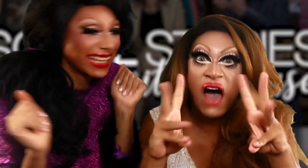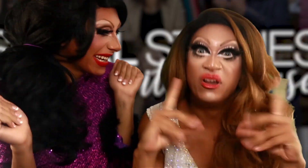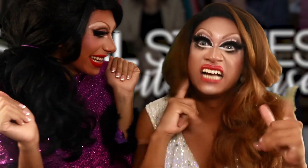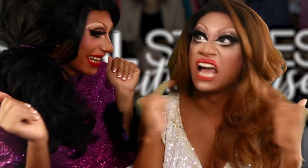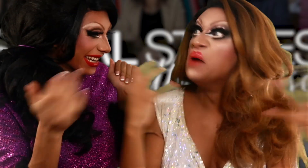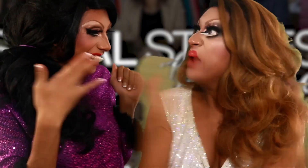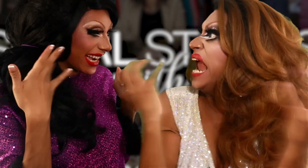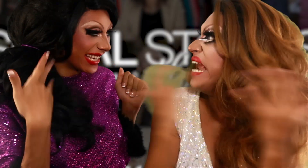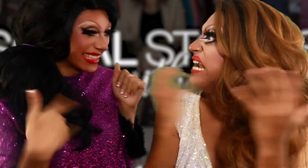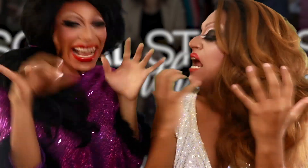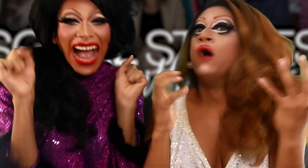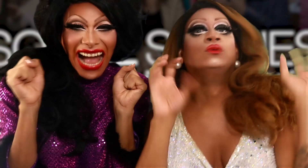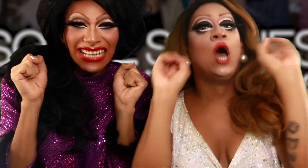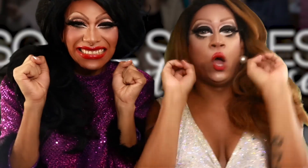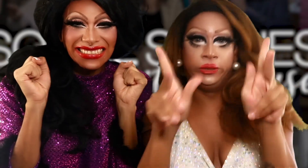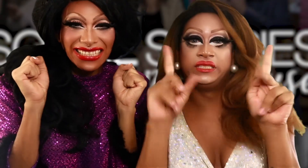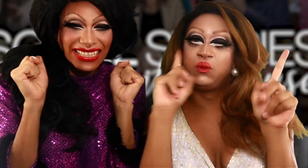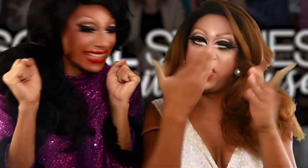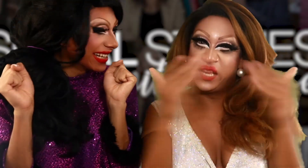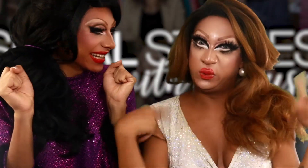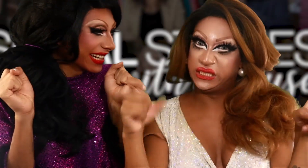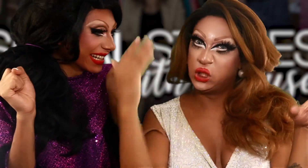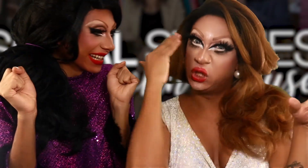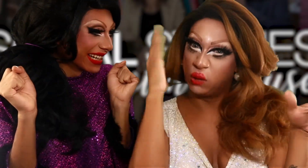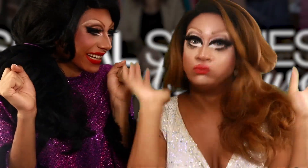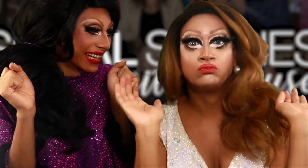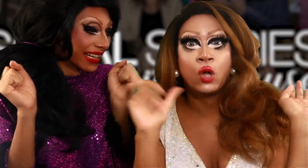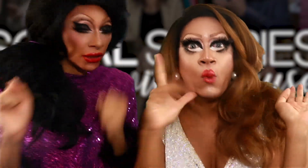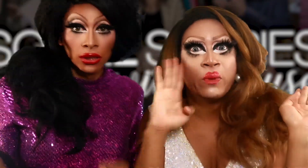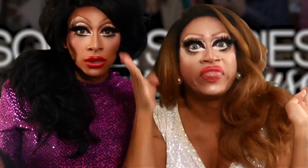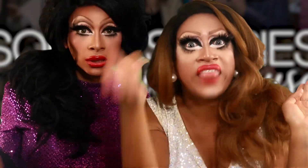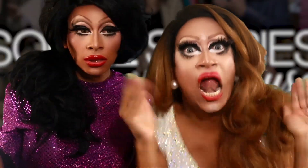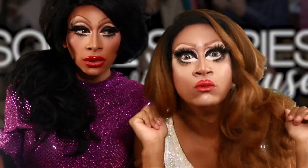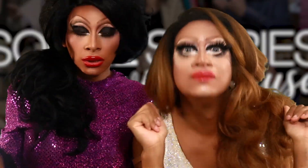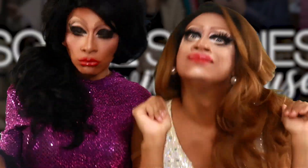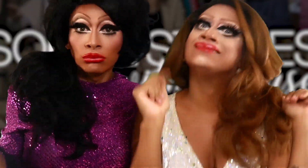Girl, that sounds amazing! But there’s one more thing we need to know. Who else is gonna be there?! We need names!